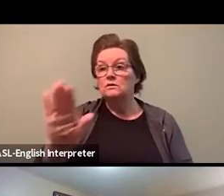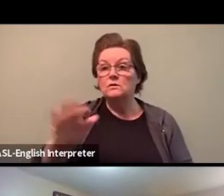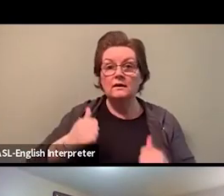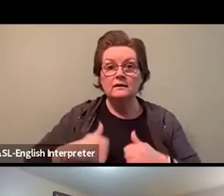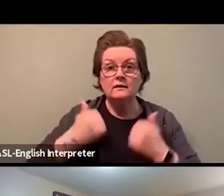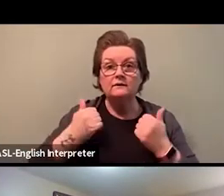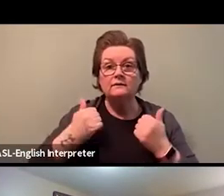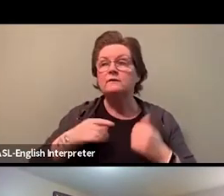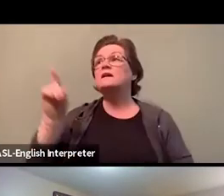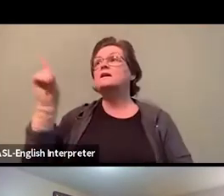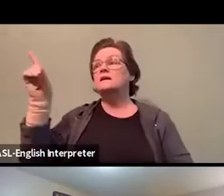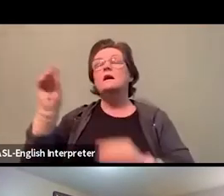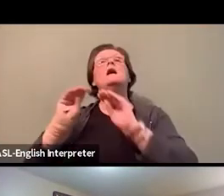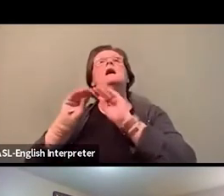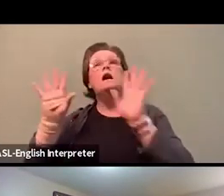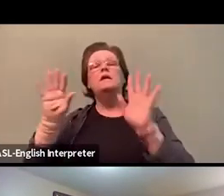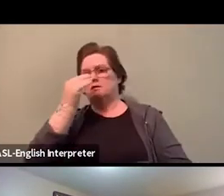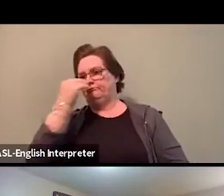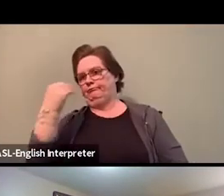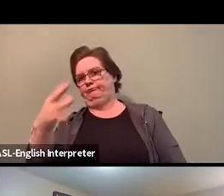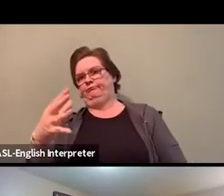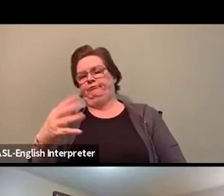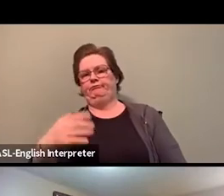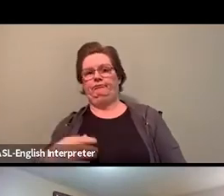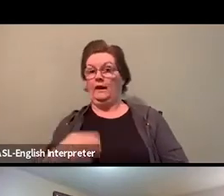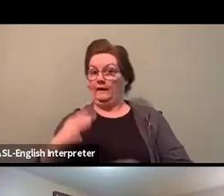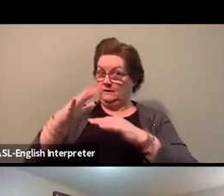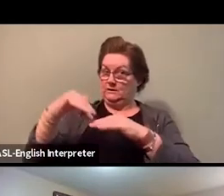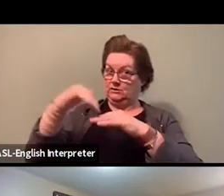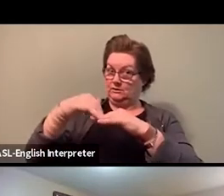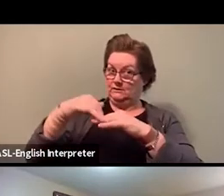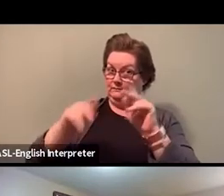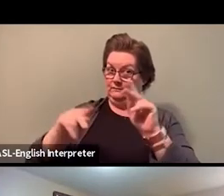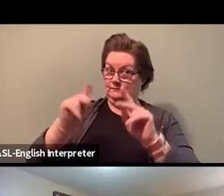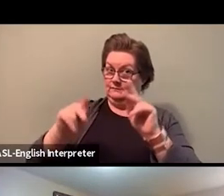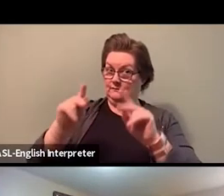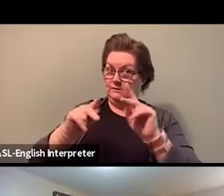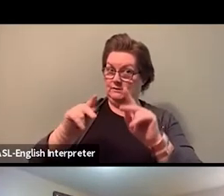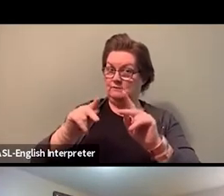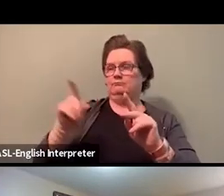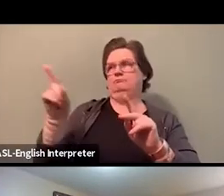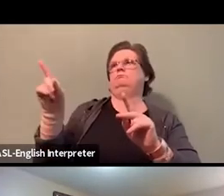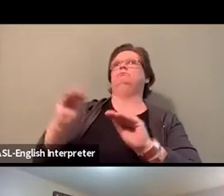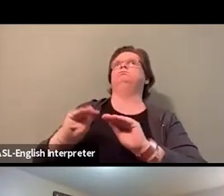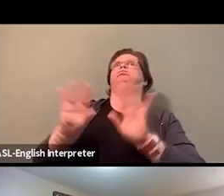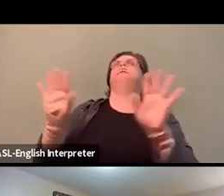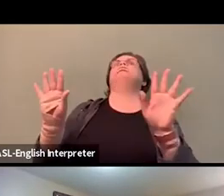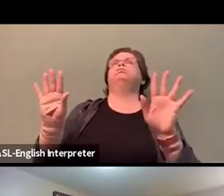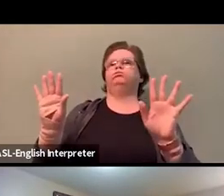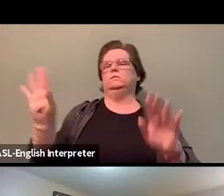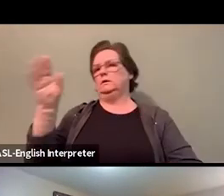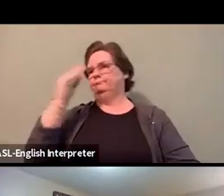And we already know how they feel about indigenous lives. Because we know that there are indigenous communities going